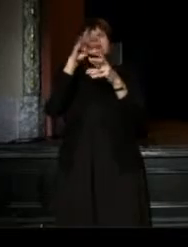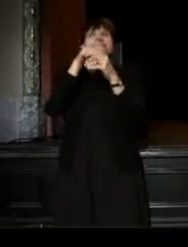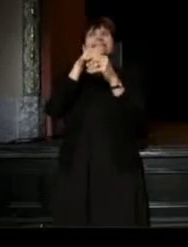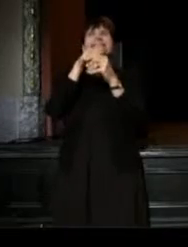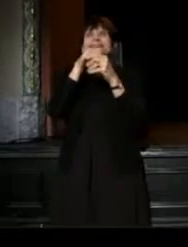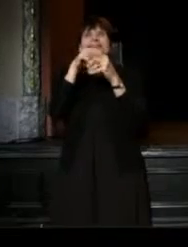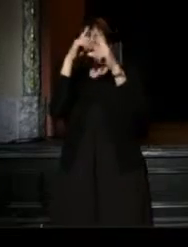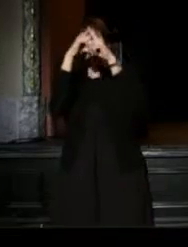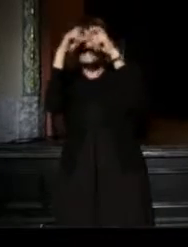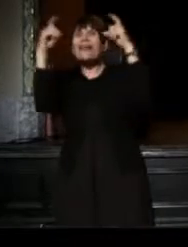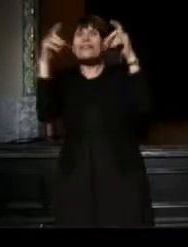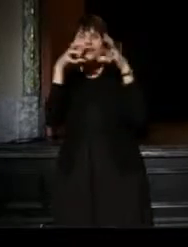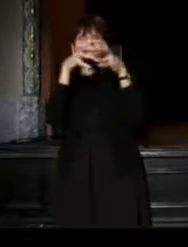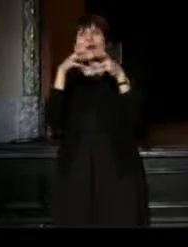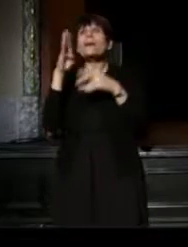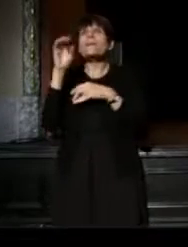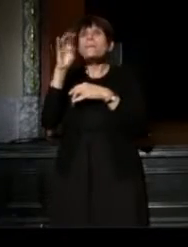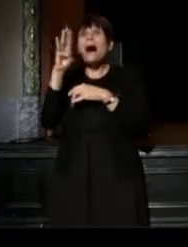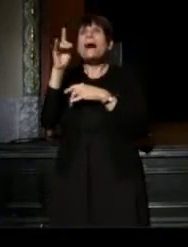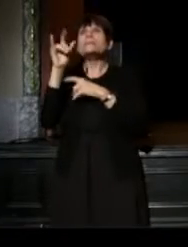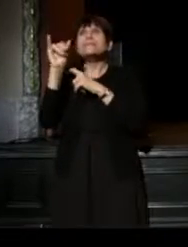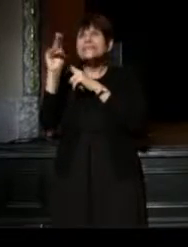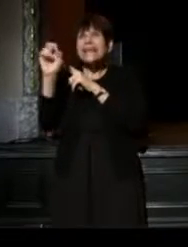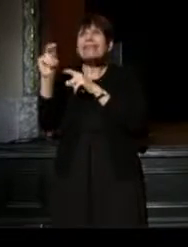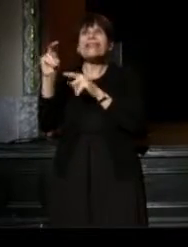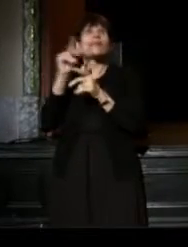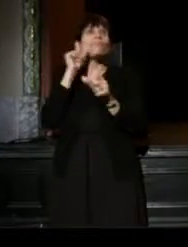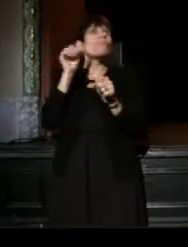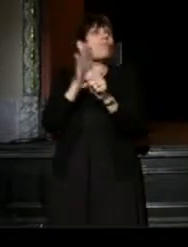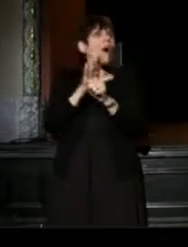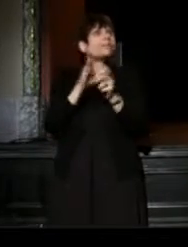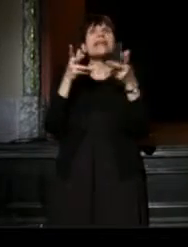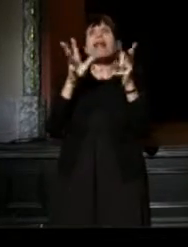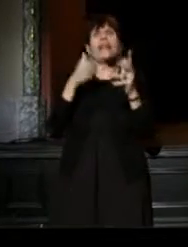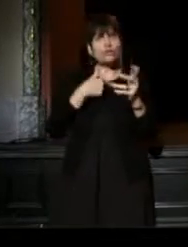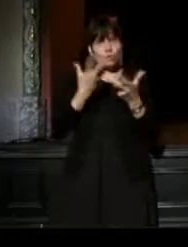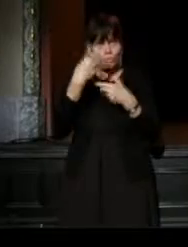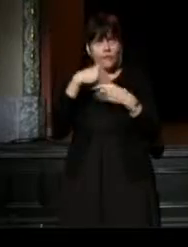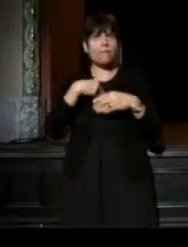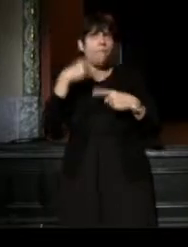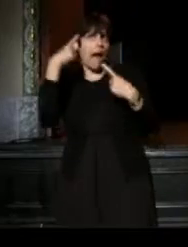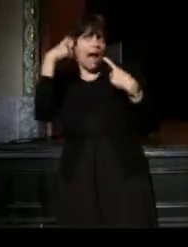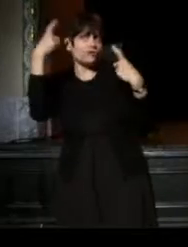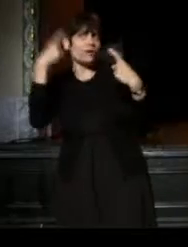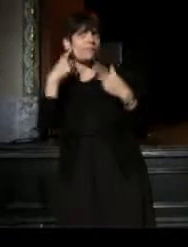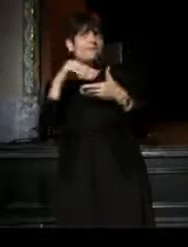and Bob Dylan promised: "I'll let you be in my dream, if I can be in your dream."